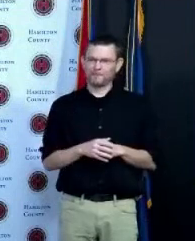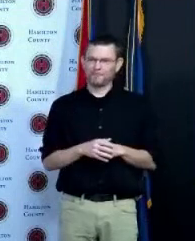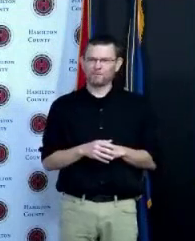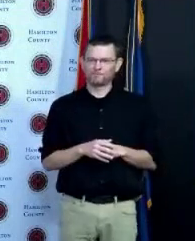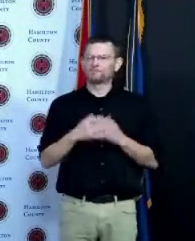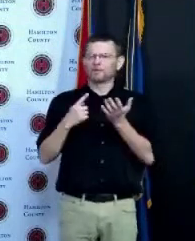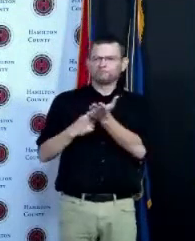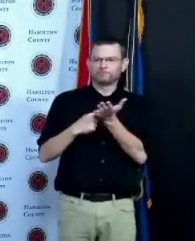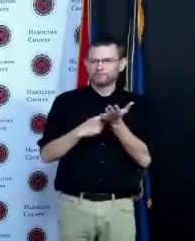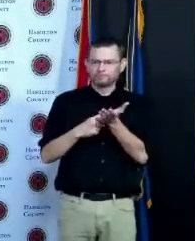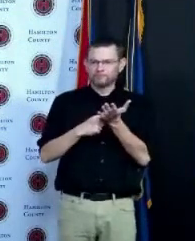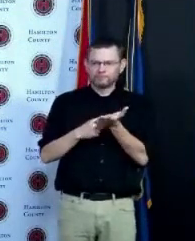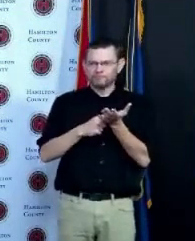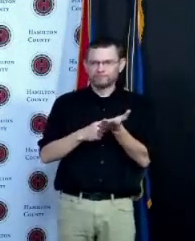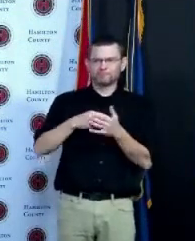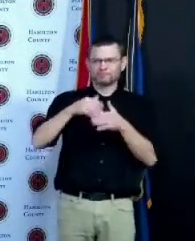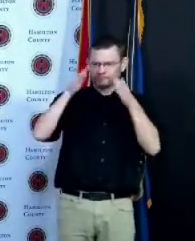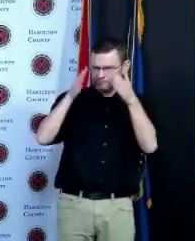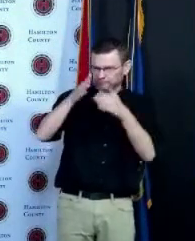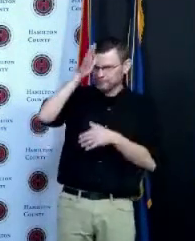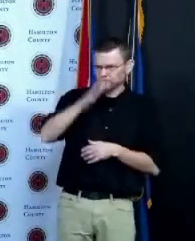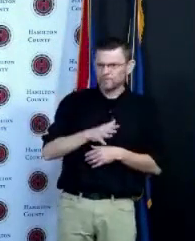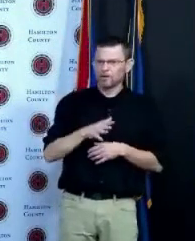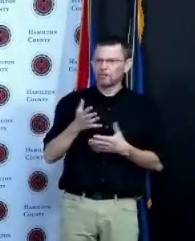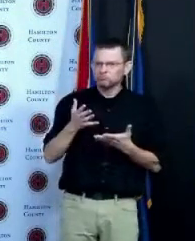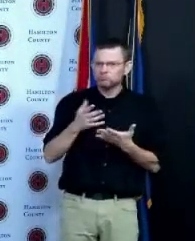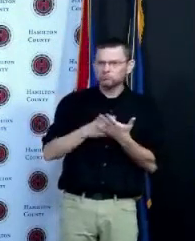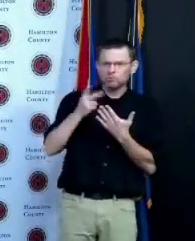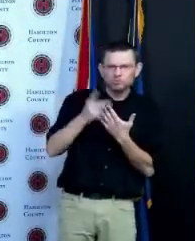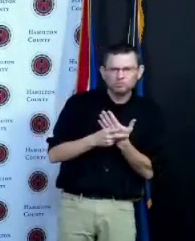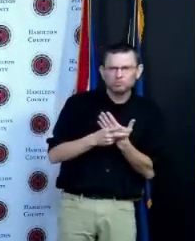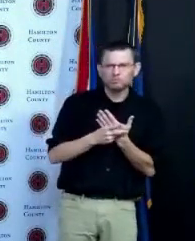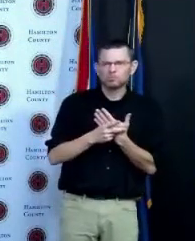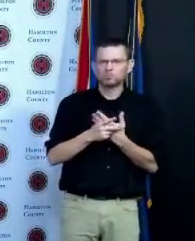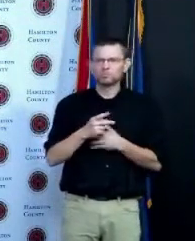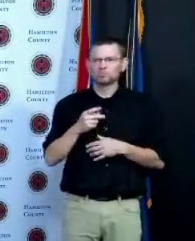I talked to Steve and Reece about this and some others are simply a resistant to go see a doctor